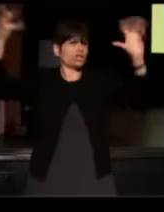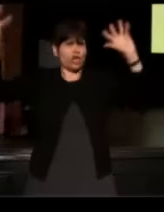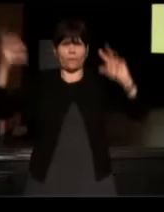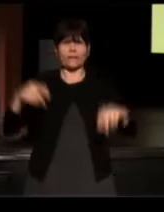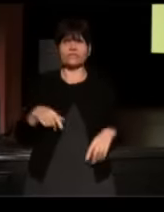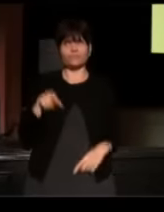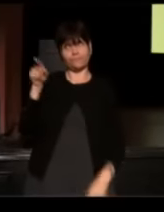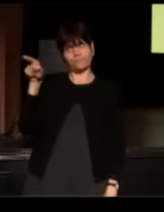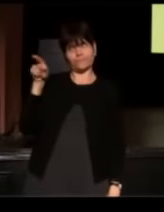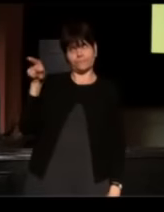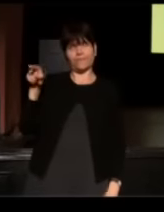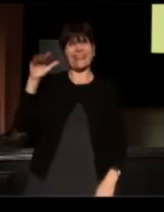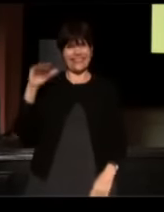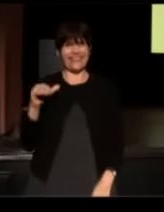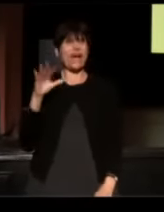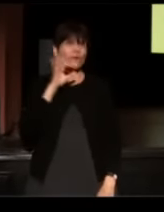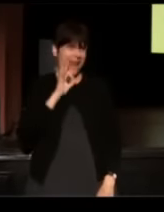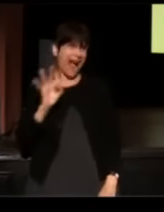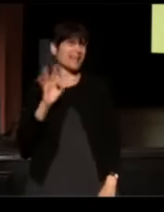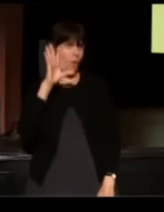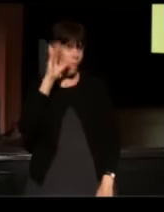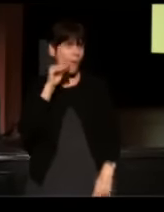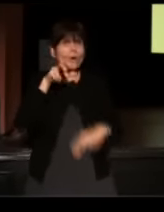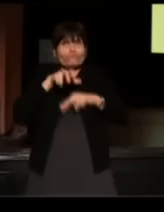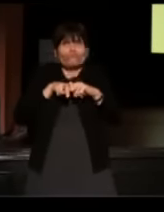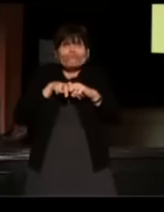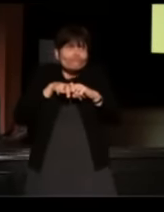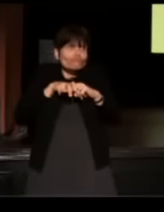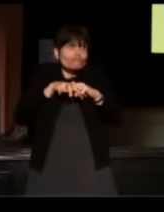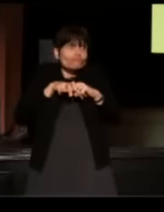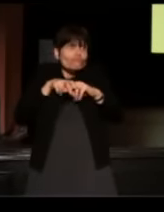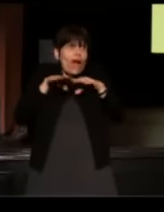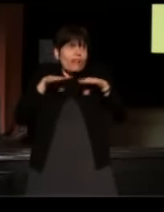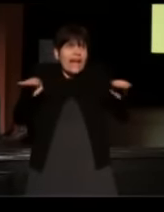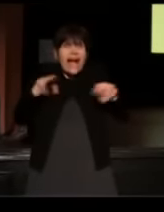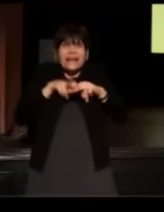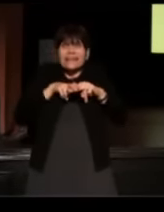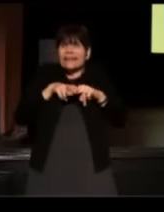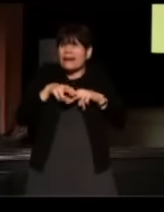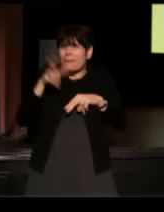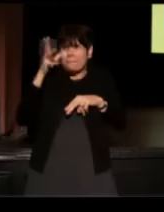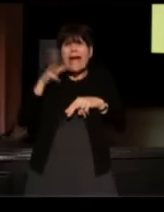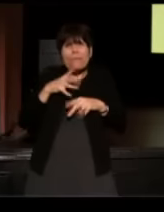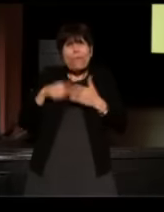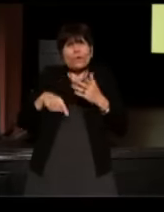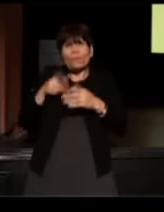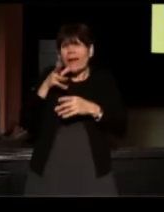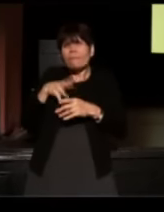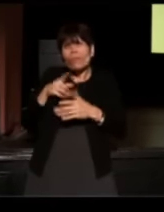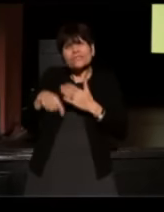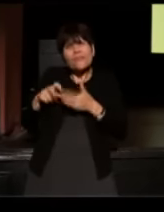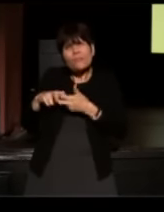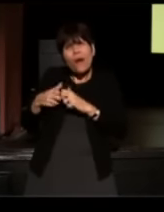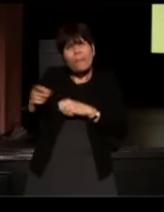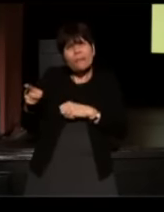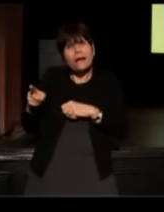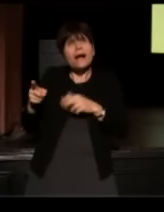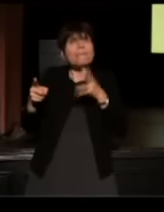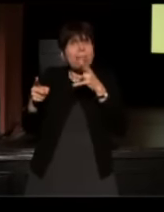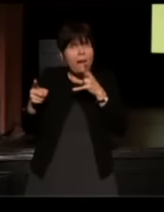She pointed to the little nine year old boy sitting up on the counter. He says, "Ma'am, what's the problem?" So my mother, in the meanwhile, she was called,